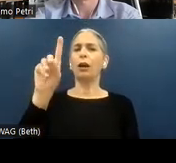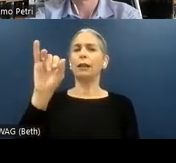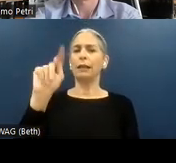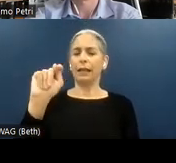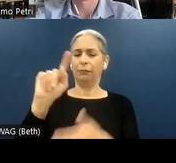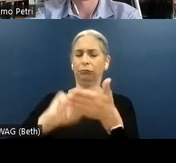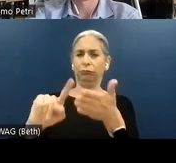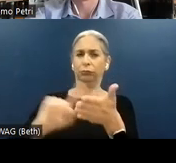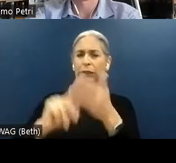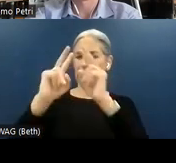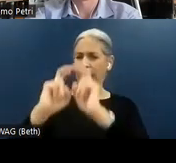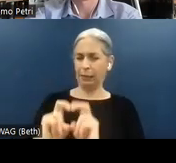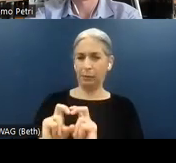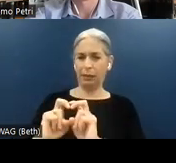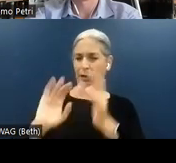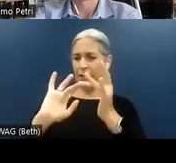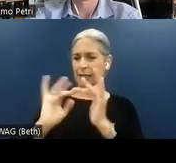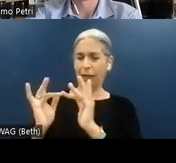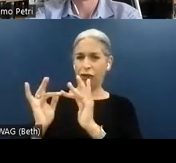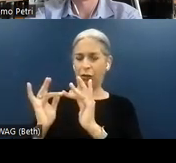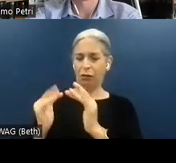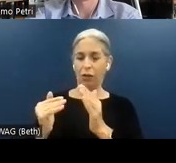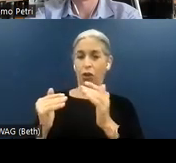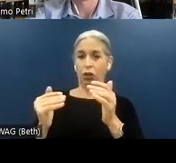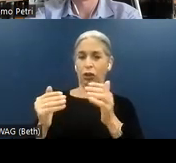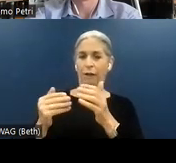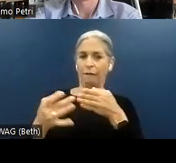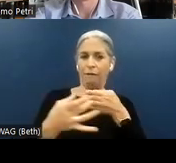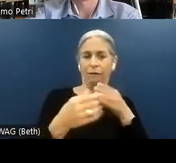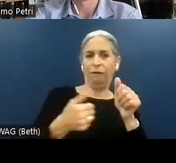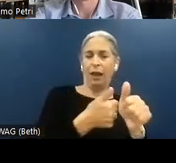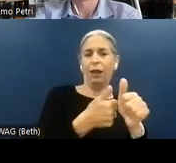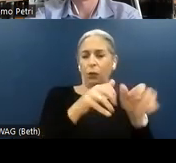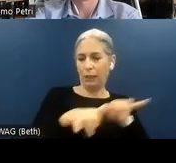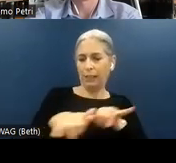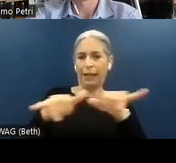property against a standard. As we said, this standard is the Web Content Accessibility